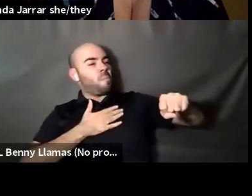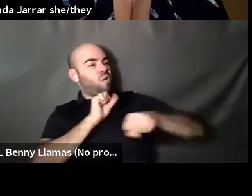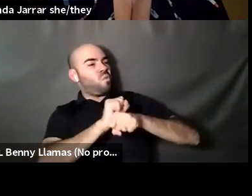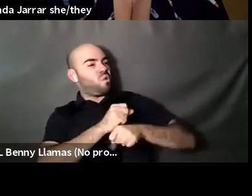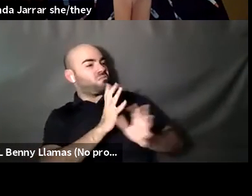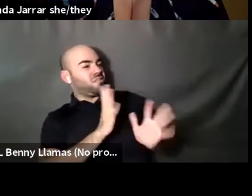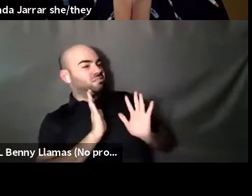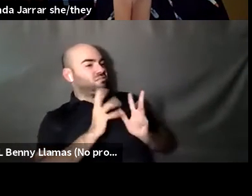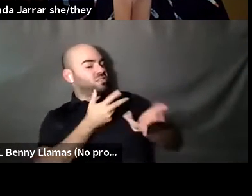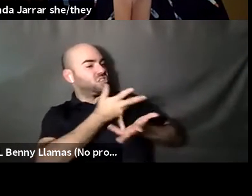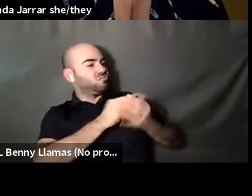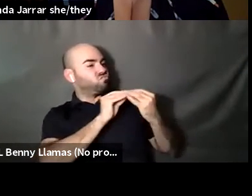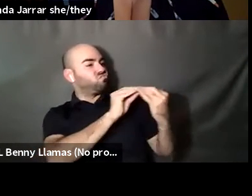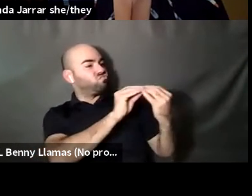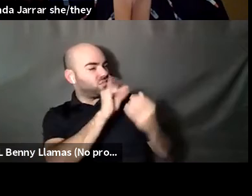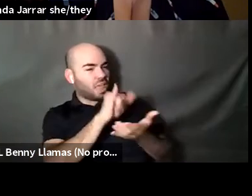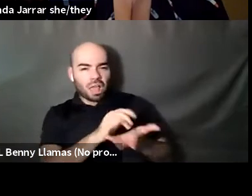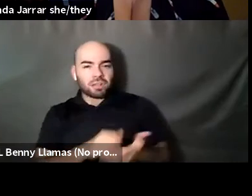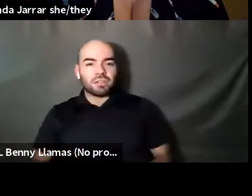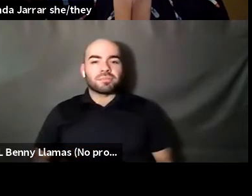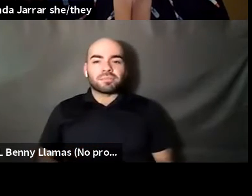Kenyon Farrow (he/him/his): Let's see, Rhonda, shaking her head. So I'll take give that to you.